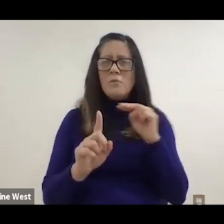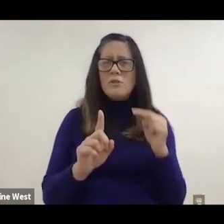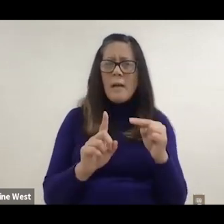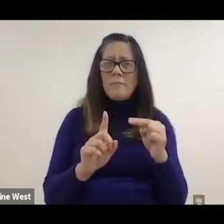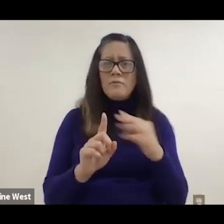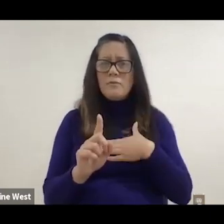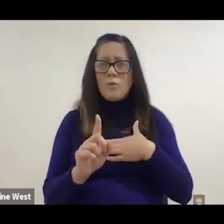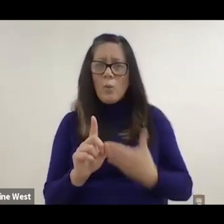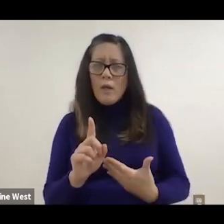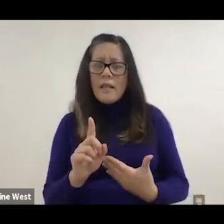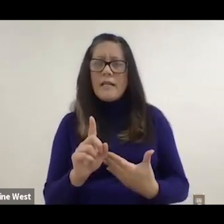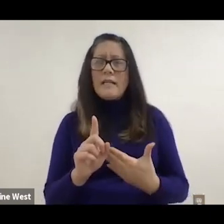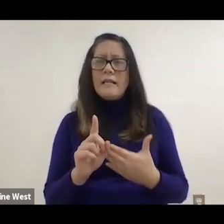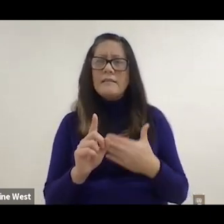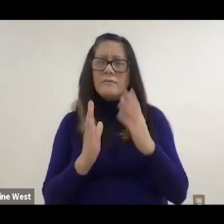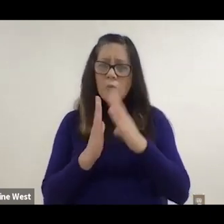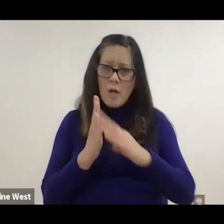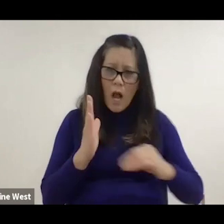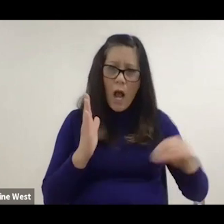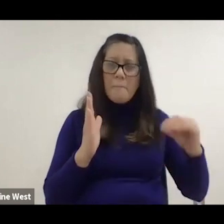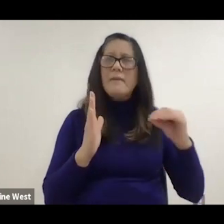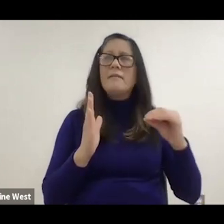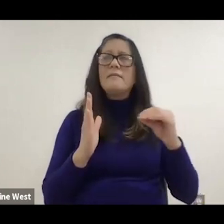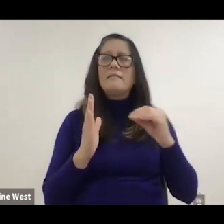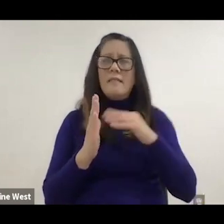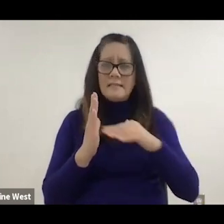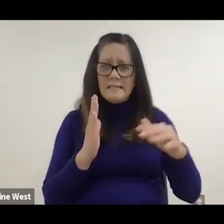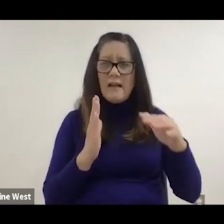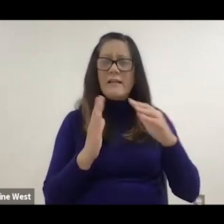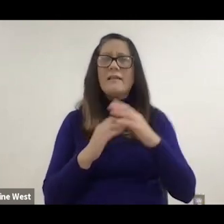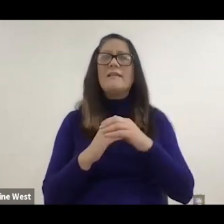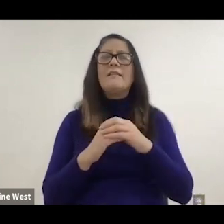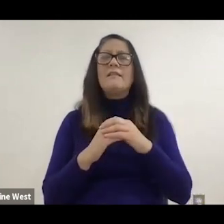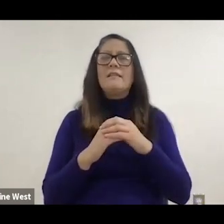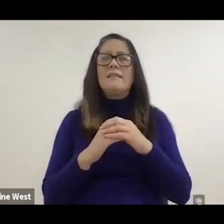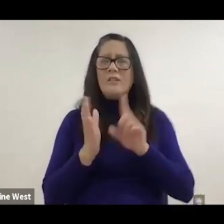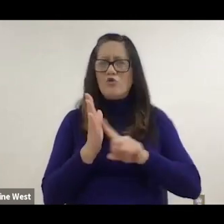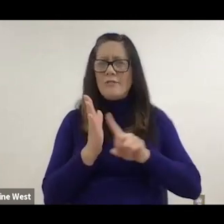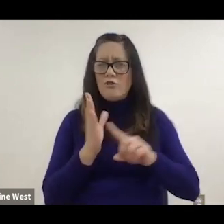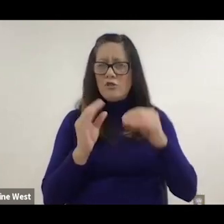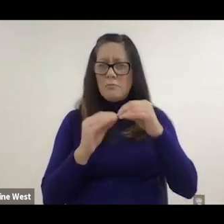to participate in studying into eventually adopt that tomorrow. And so interesting.